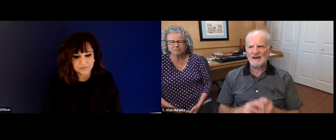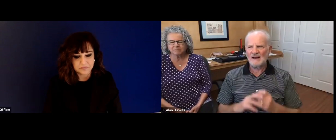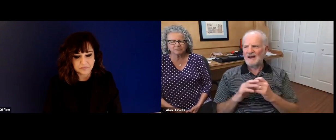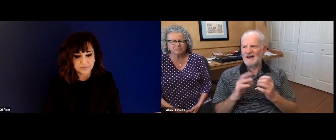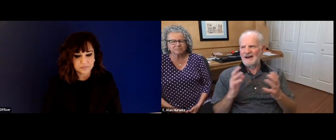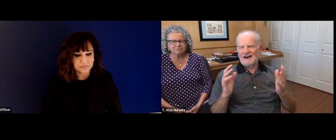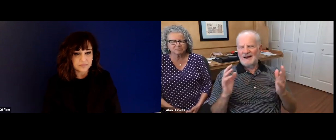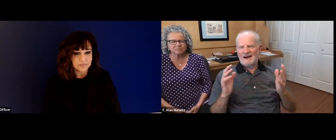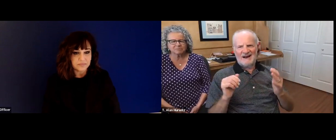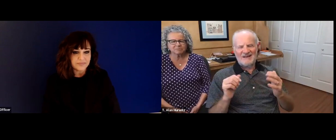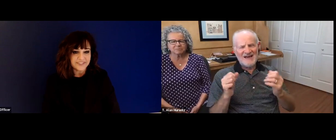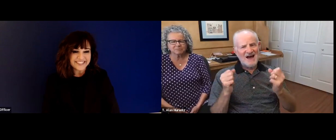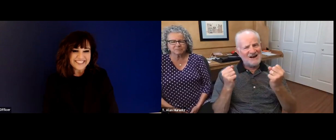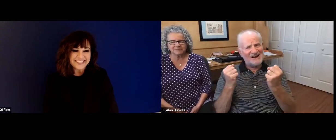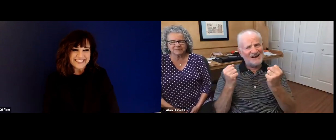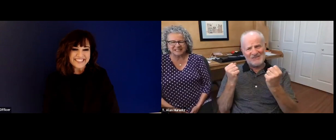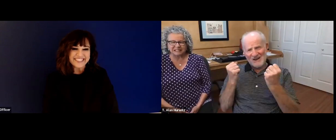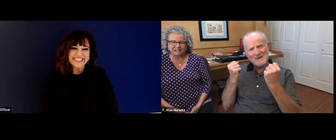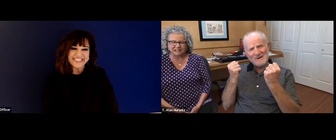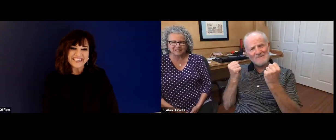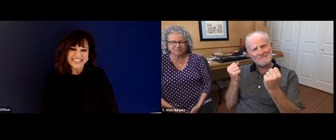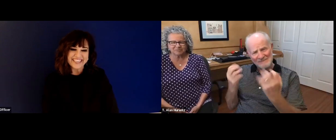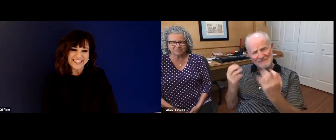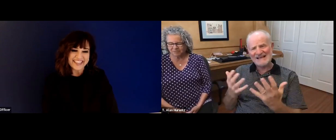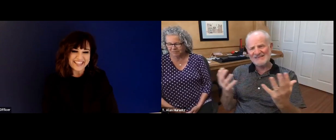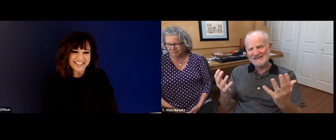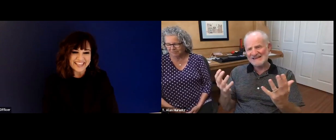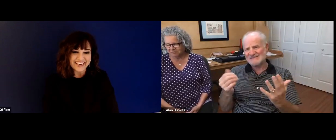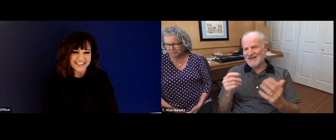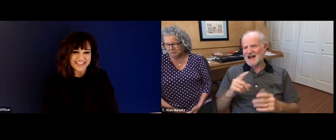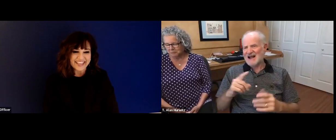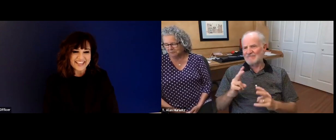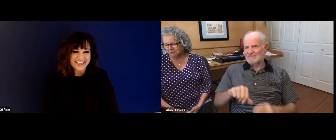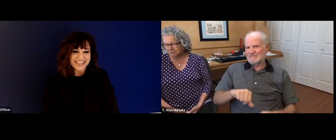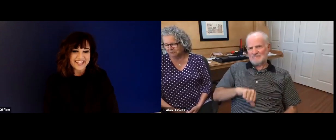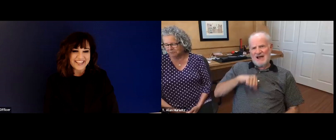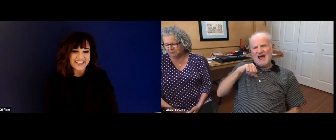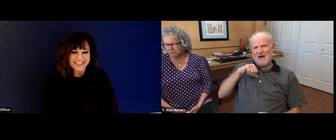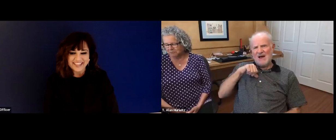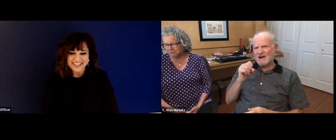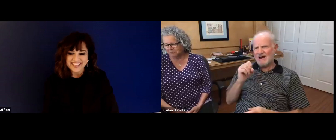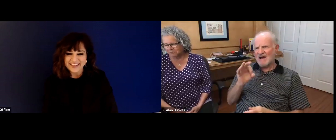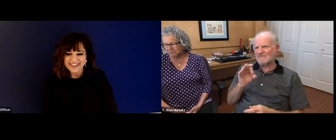president, when you were president at Gallaudet University, and or AT and T ID?